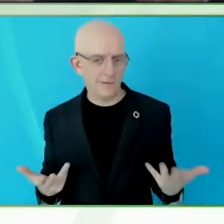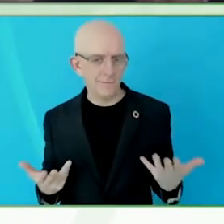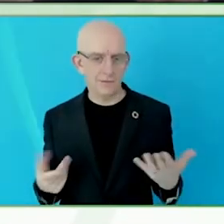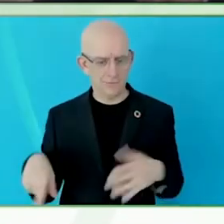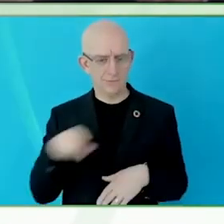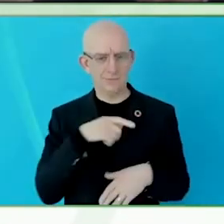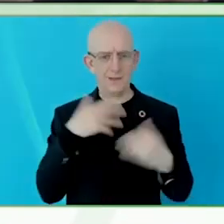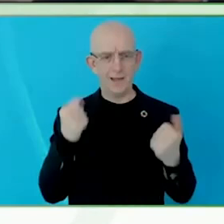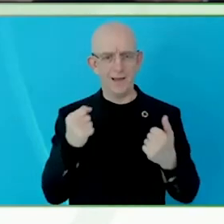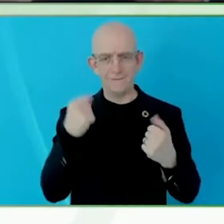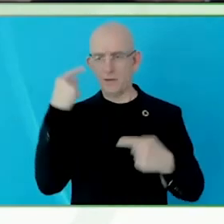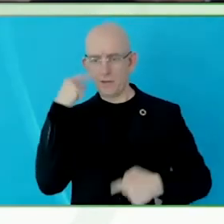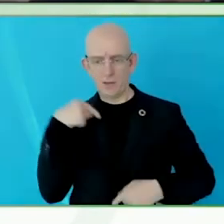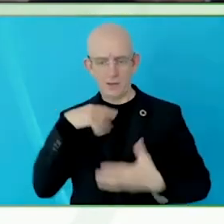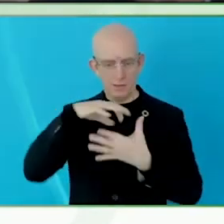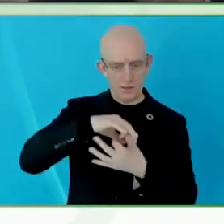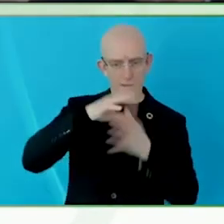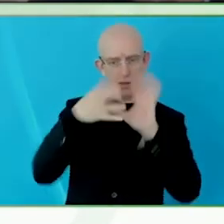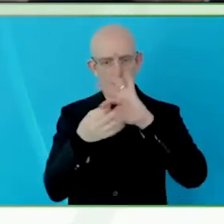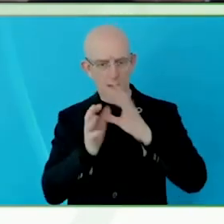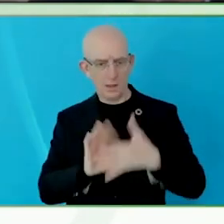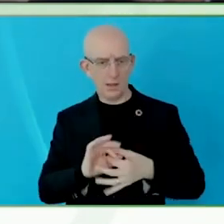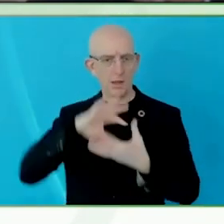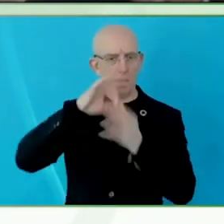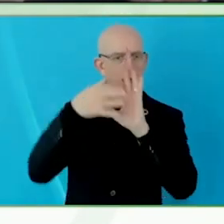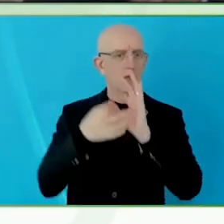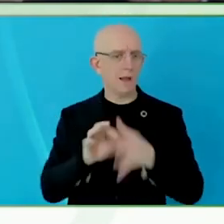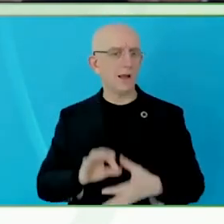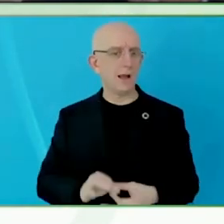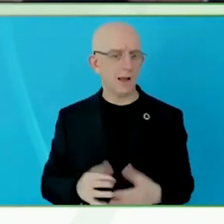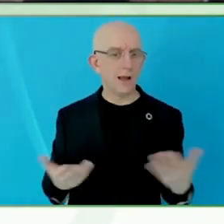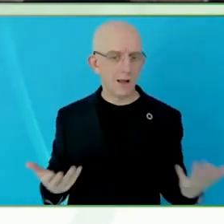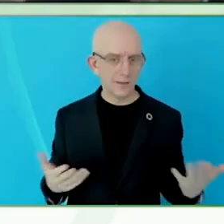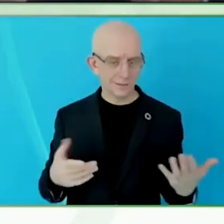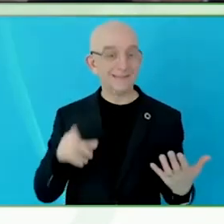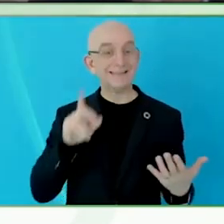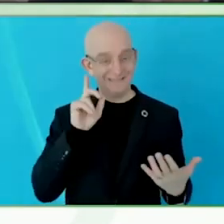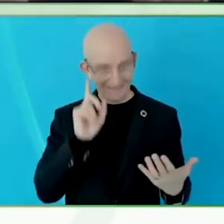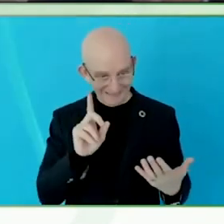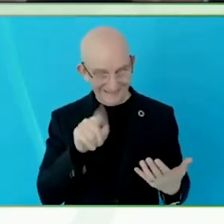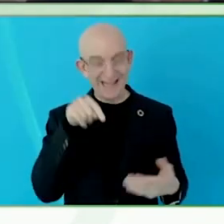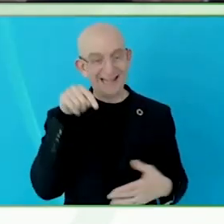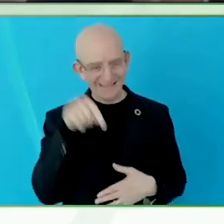more ways of exploring information, and more ways of learning will